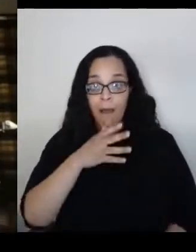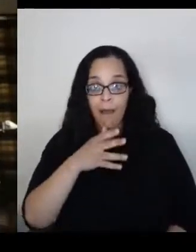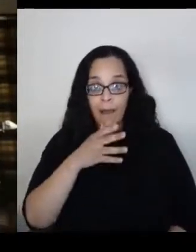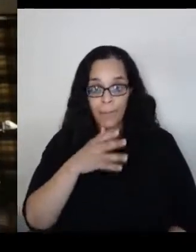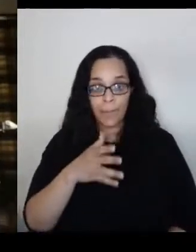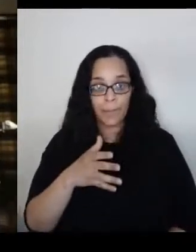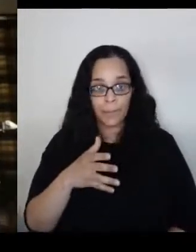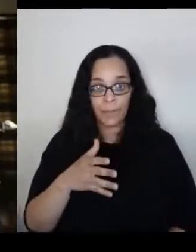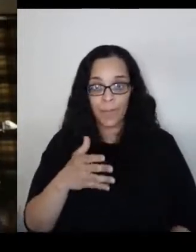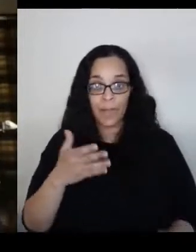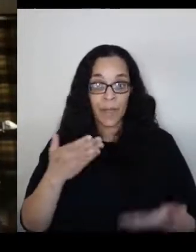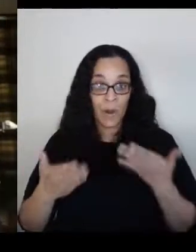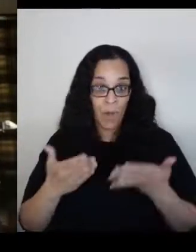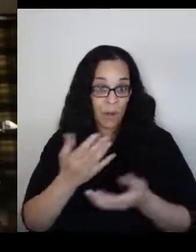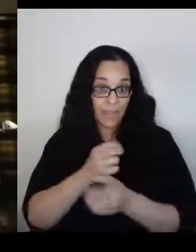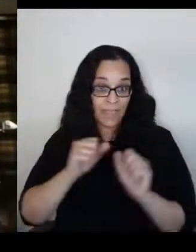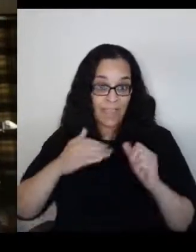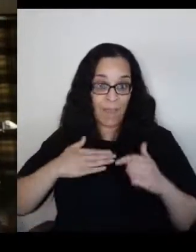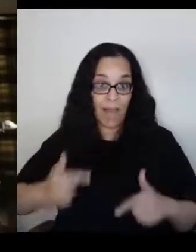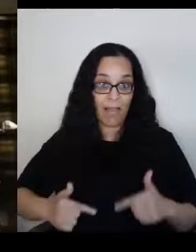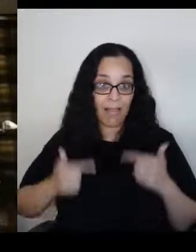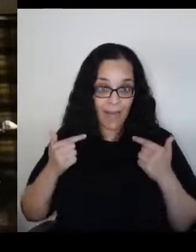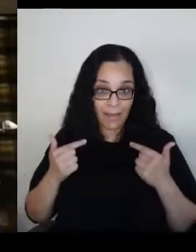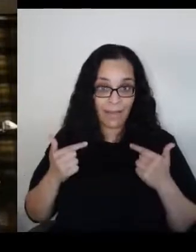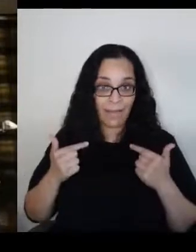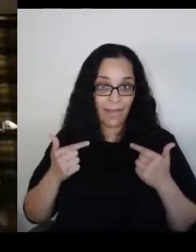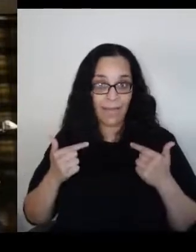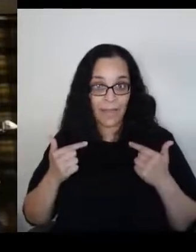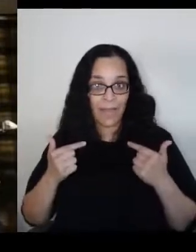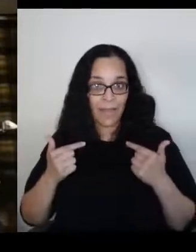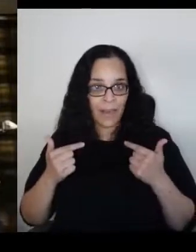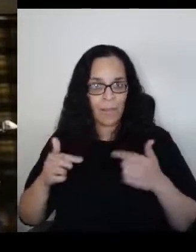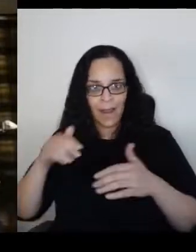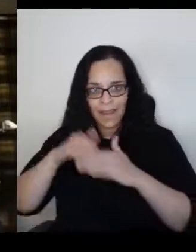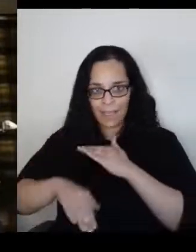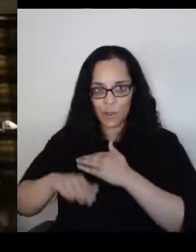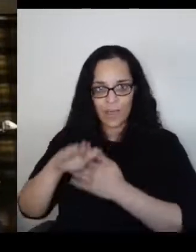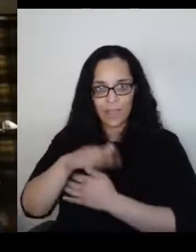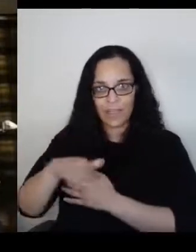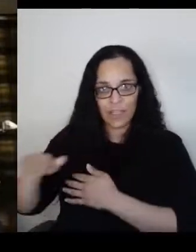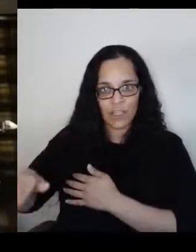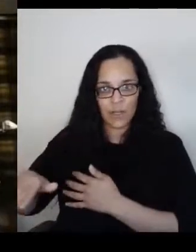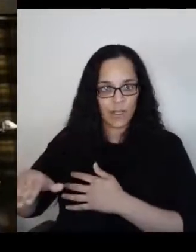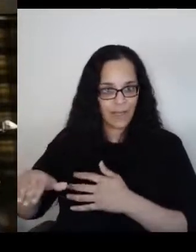by coming into the children's bunk. She showed me how she was beaten over the head